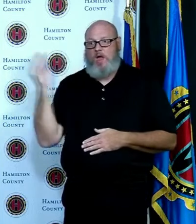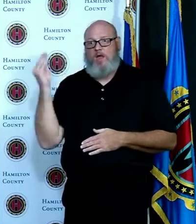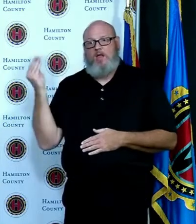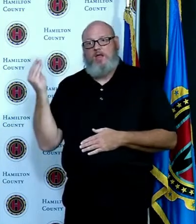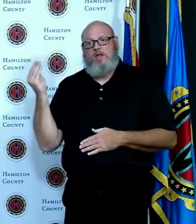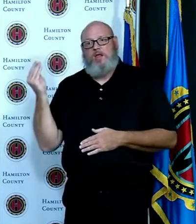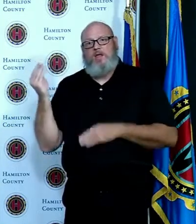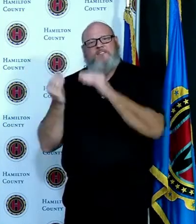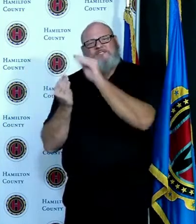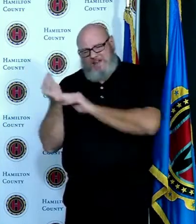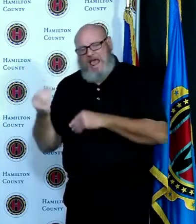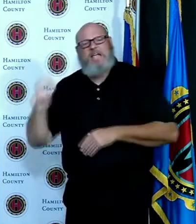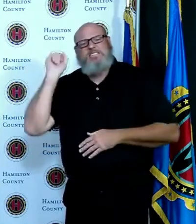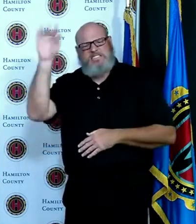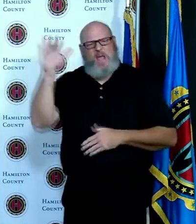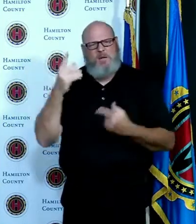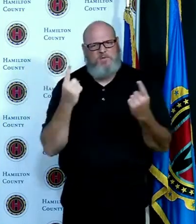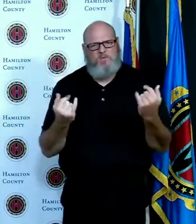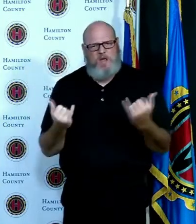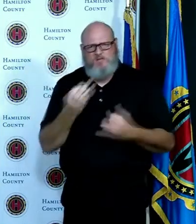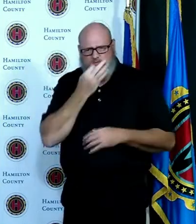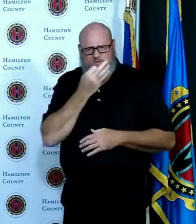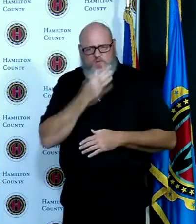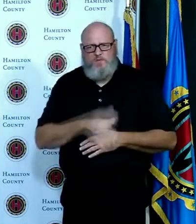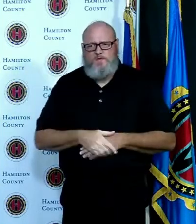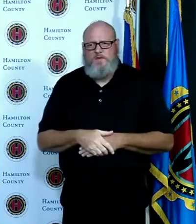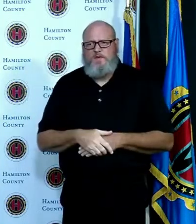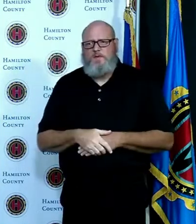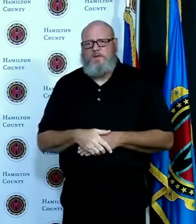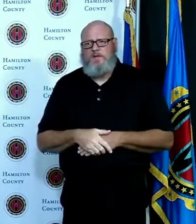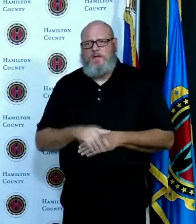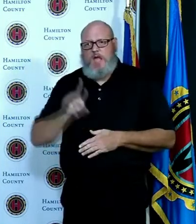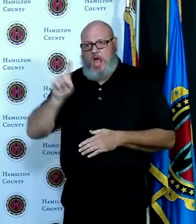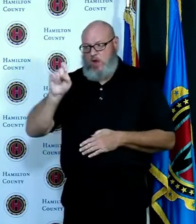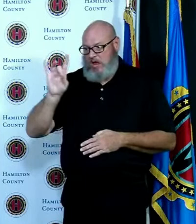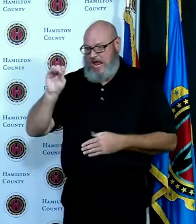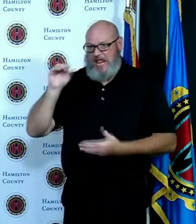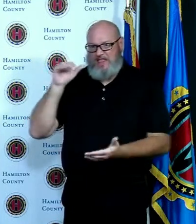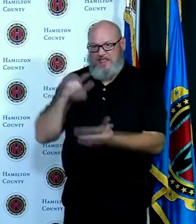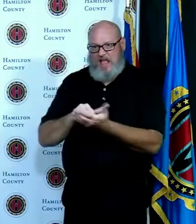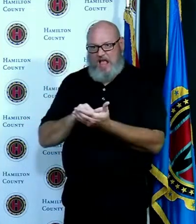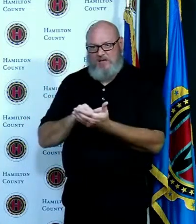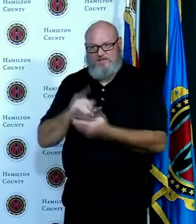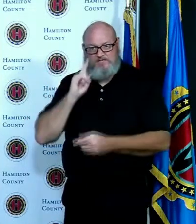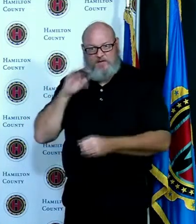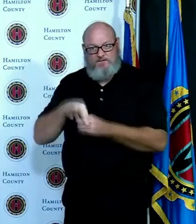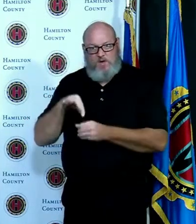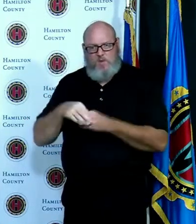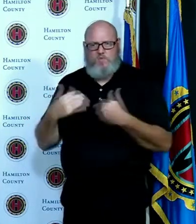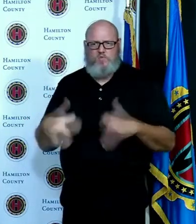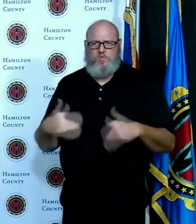but with that that figure 180,000 voting absentee with the 57 plus that are going to be voting here